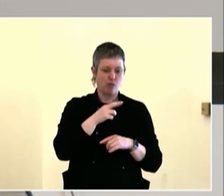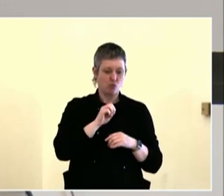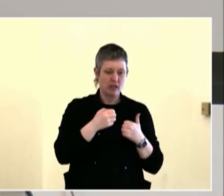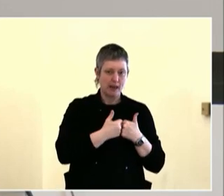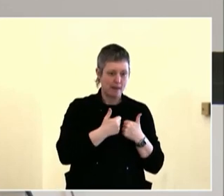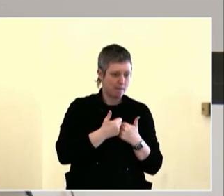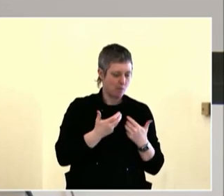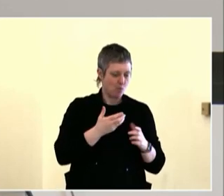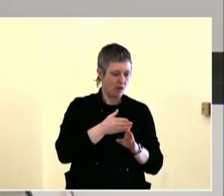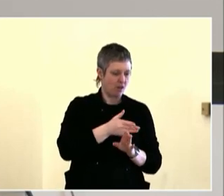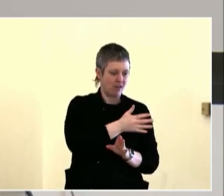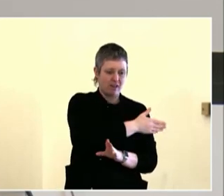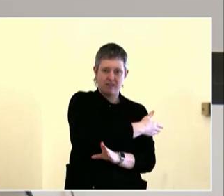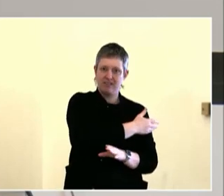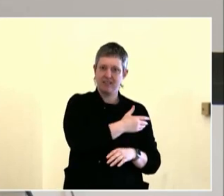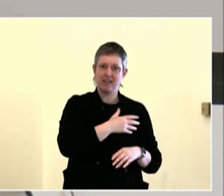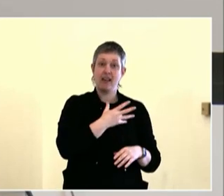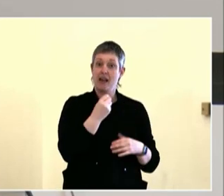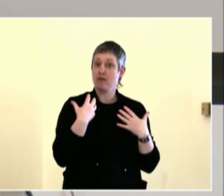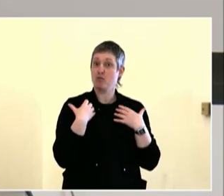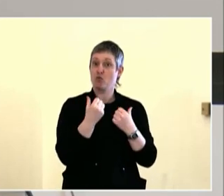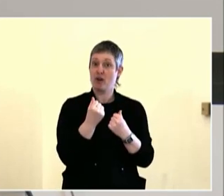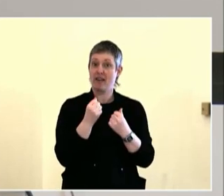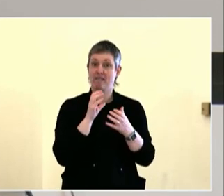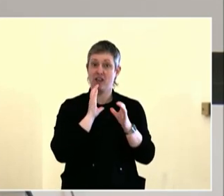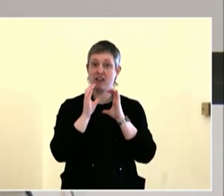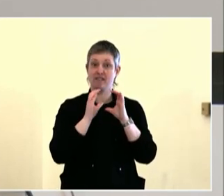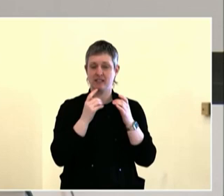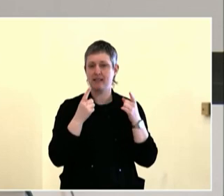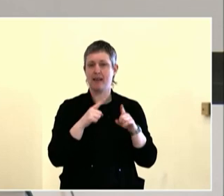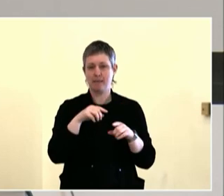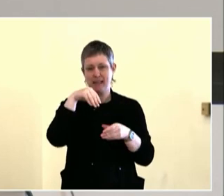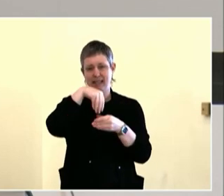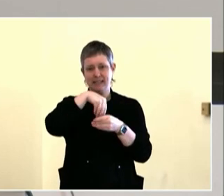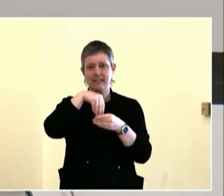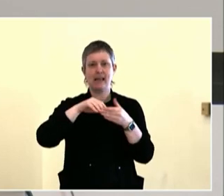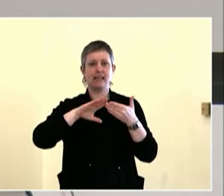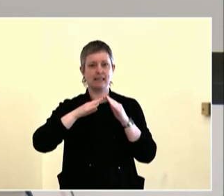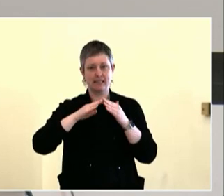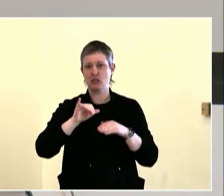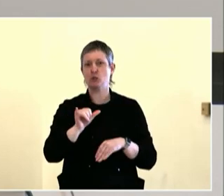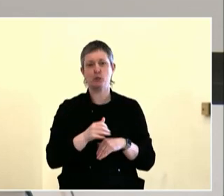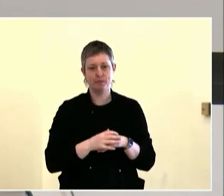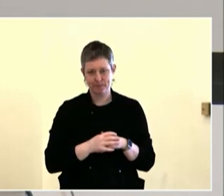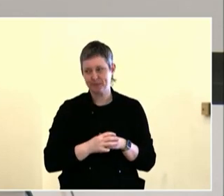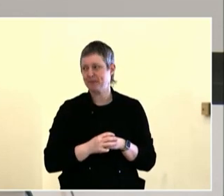that are there to help field questions and help people find what they need in terms of engaging with their government